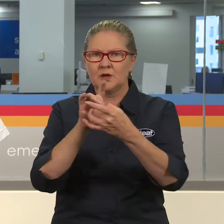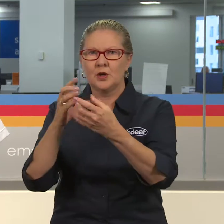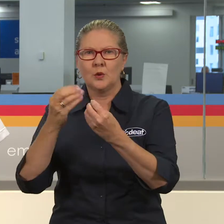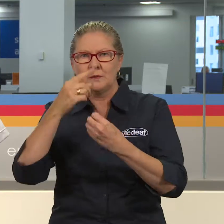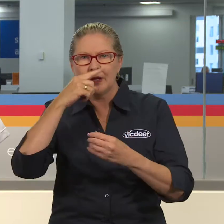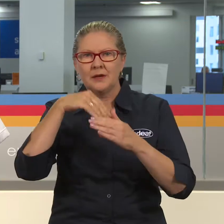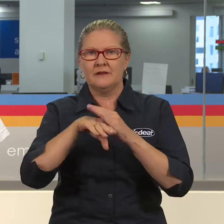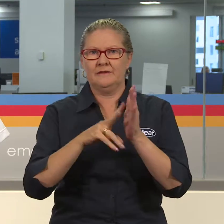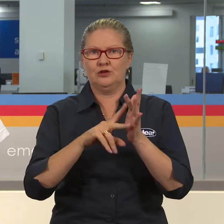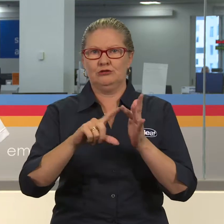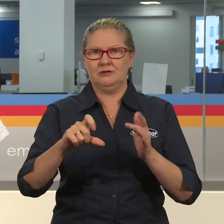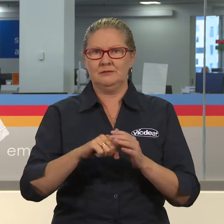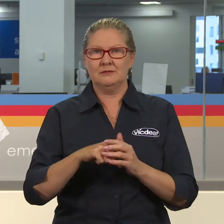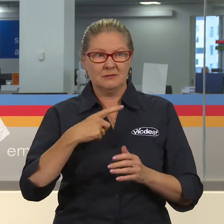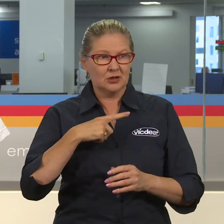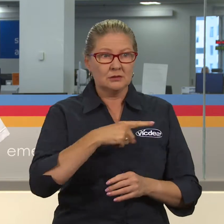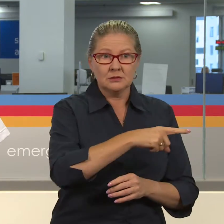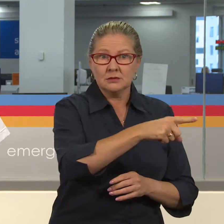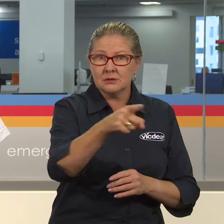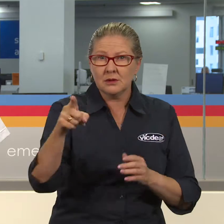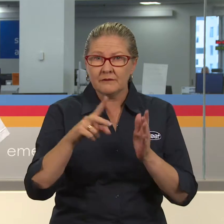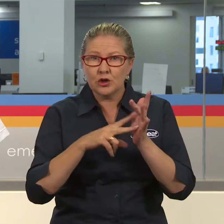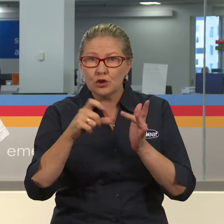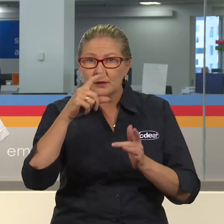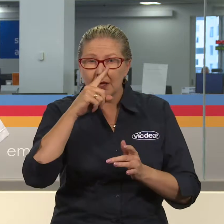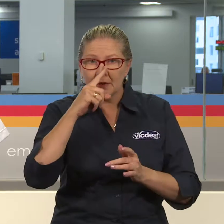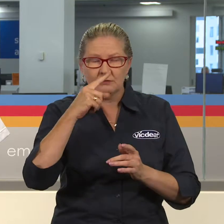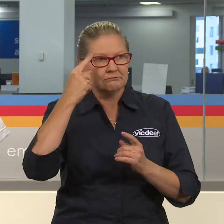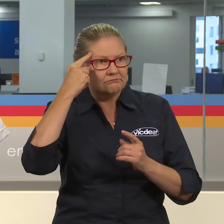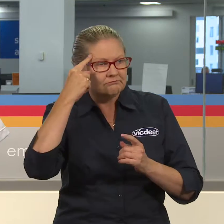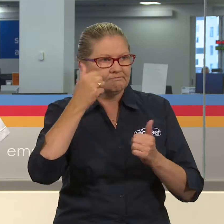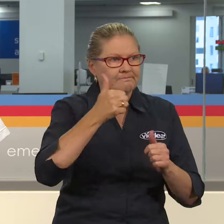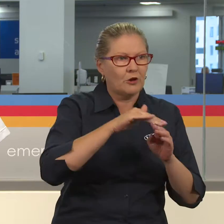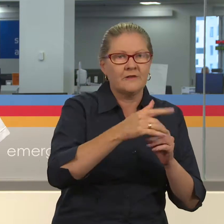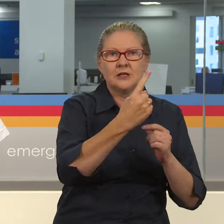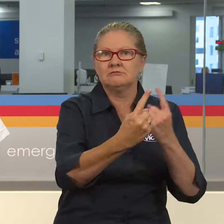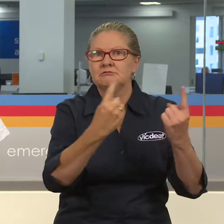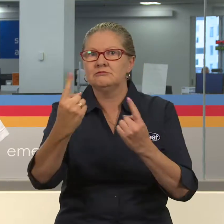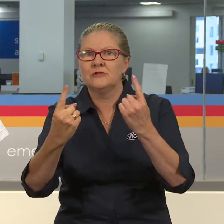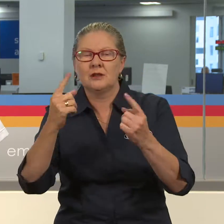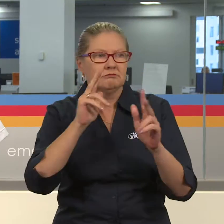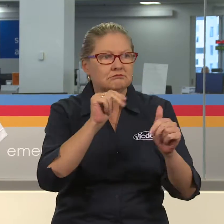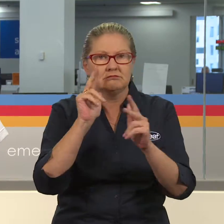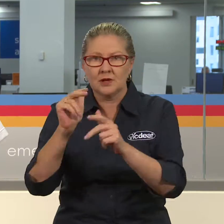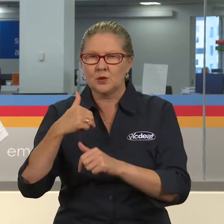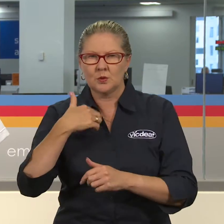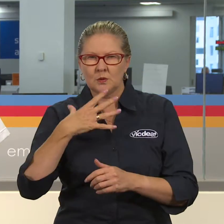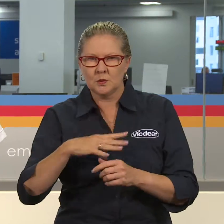And that’s because people in Victoria actually care about themselves and each other. Now that’s one of the things we’ve got to build on isn’t it, to make sure that